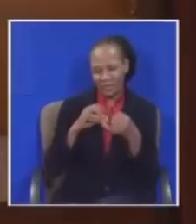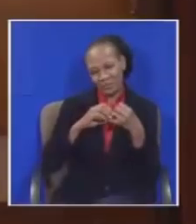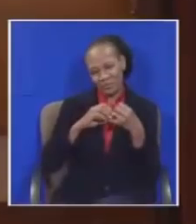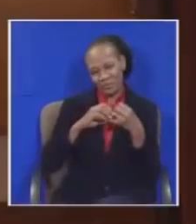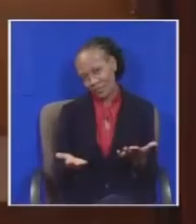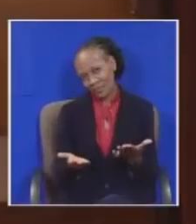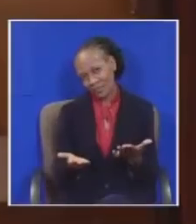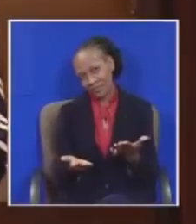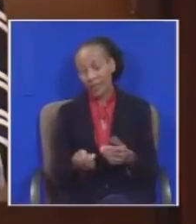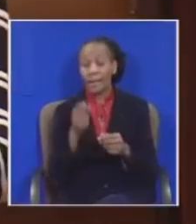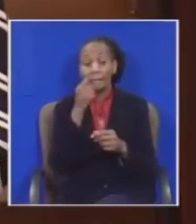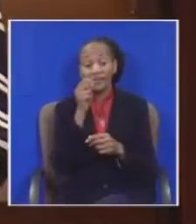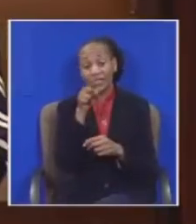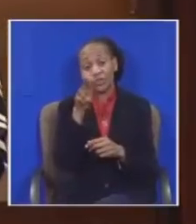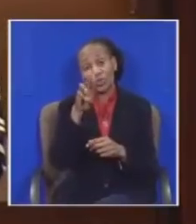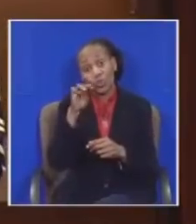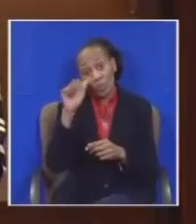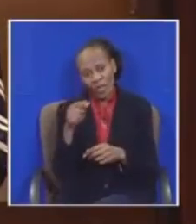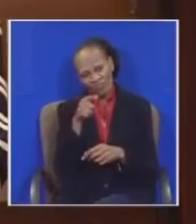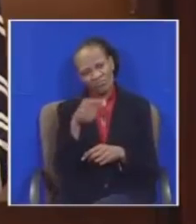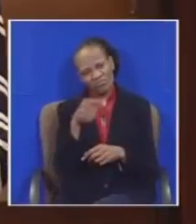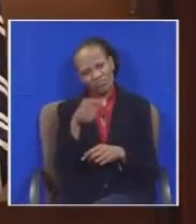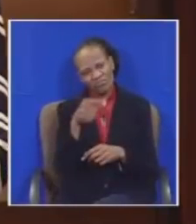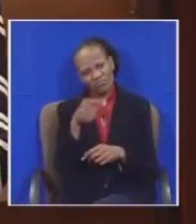Mr. Zuma... Do you think as the president of a?